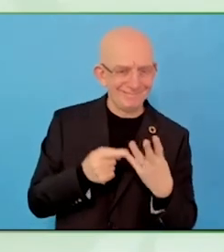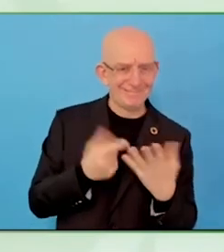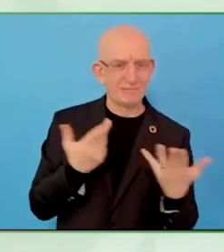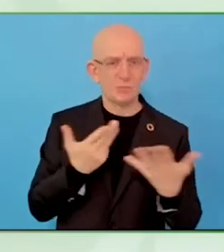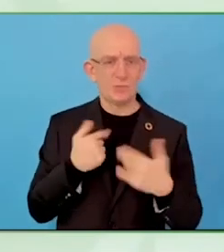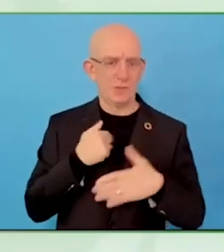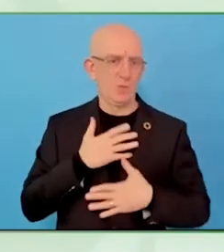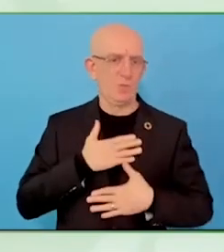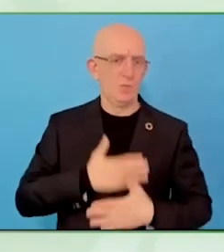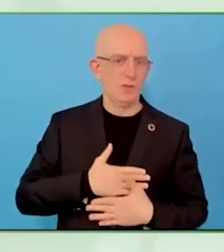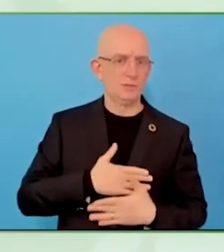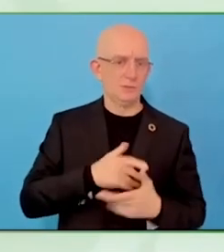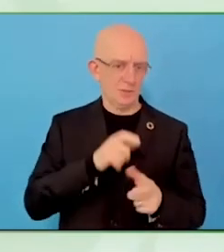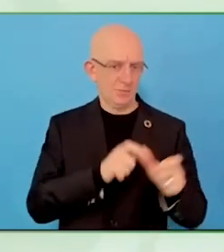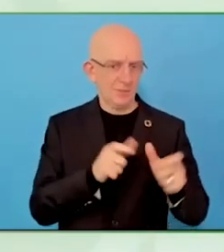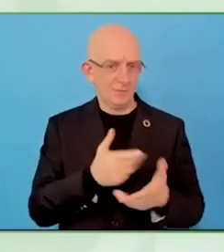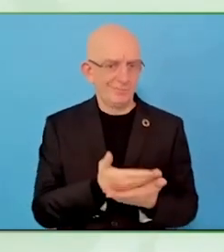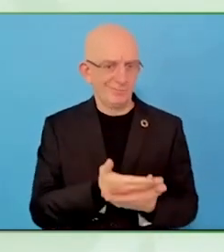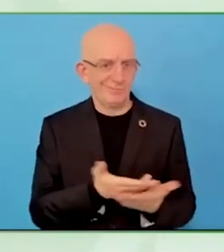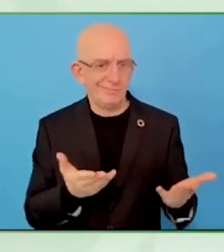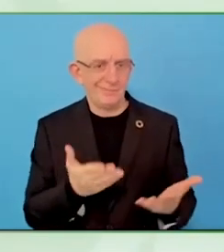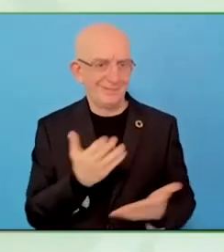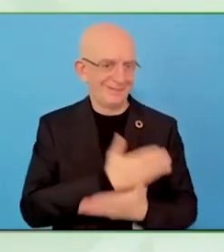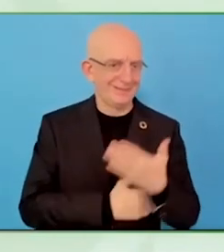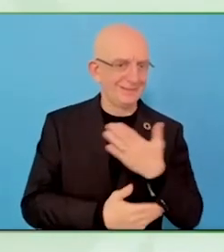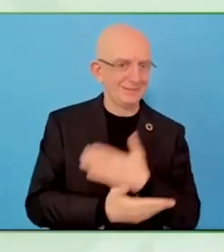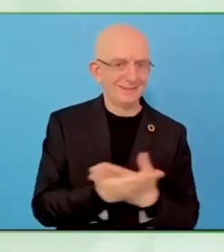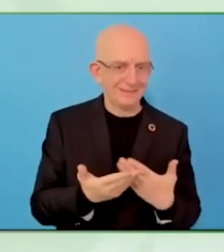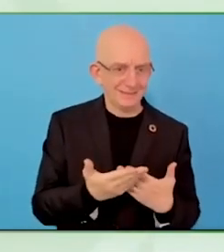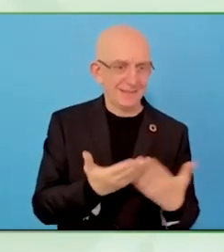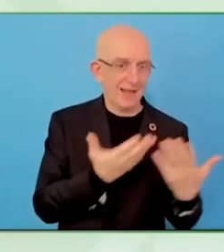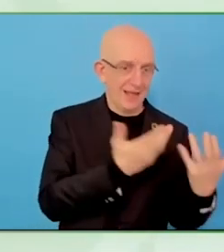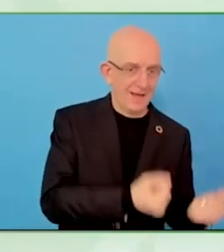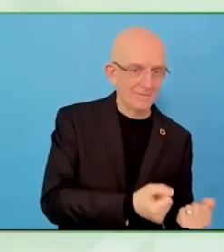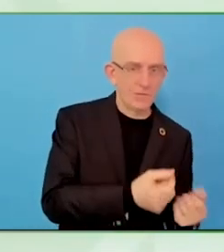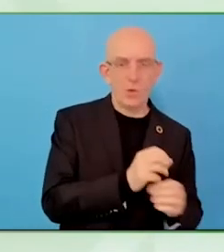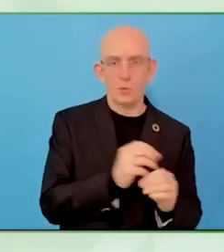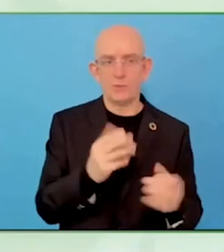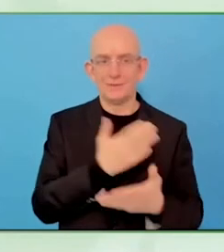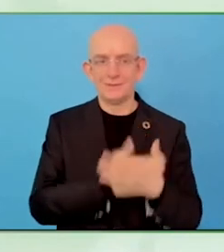So, the arts, as, OK, we can tell stories, especially for those who